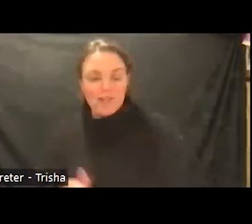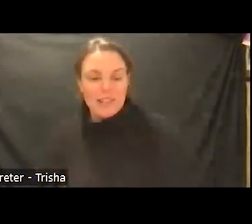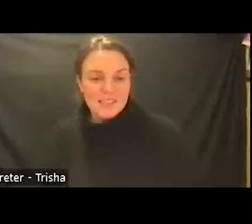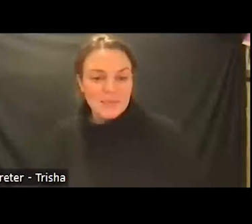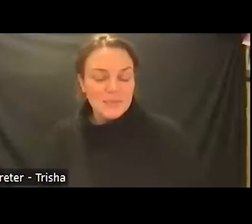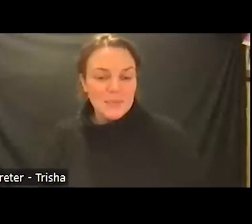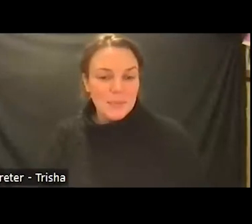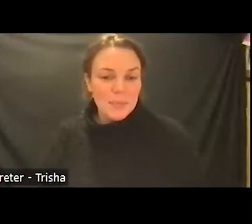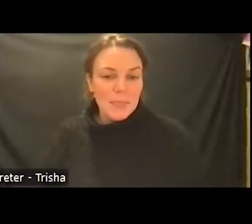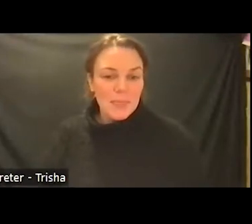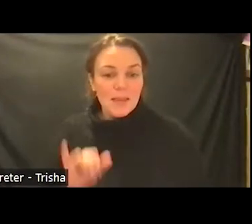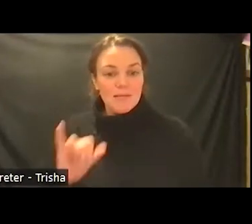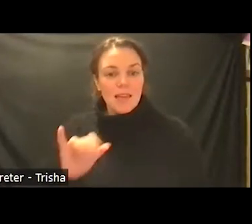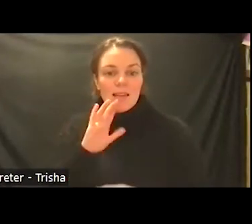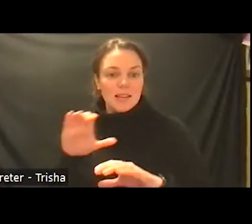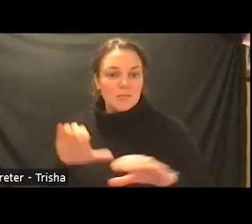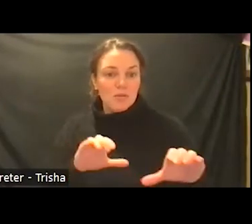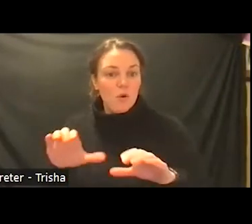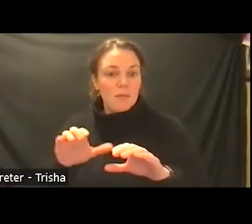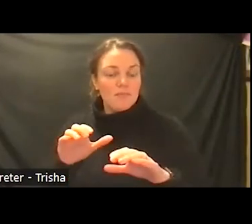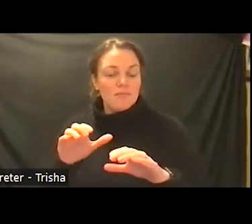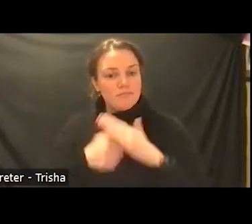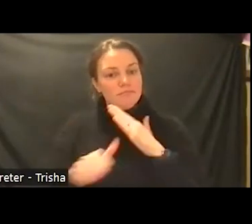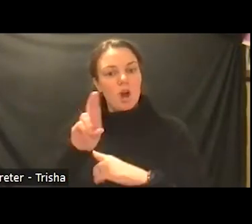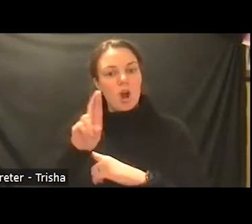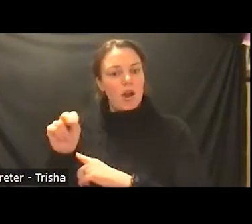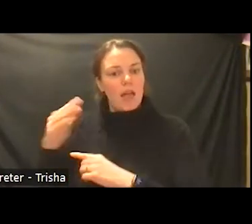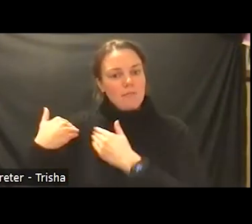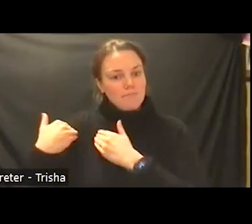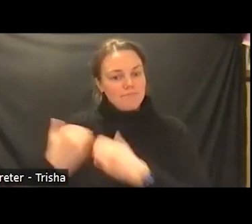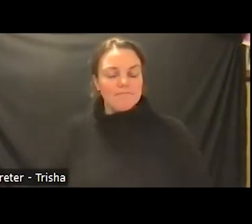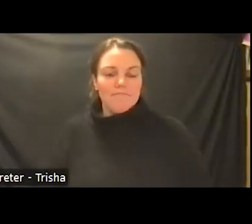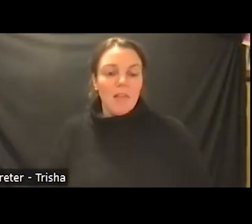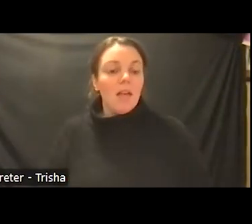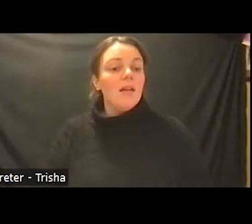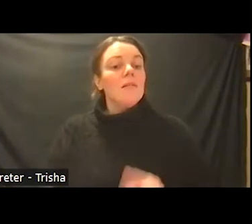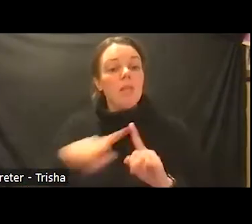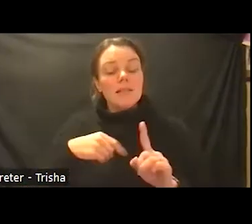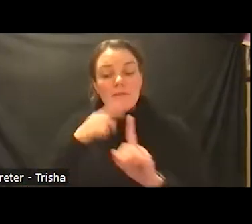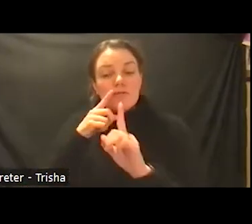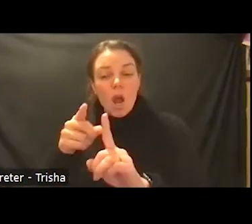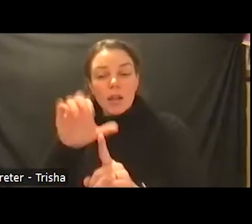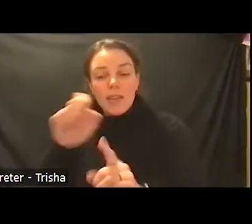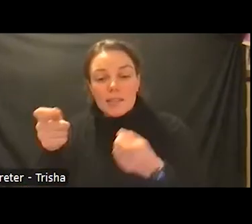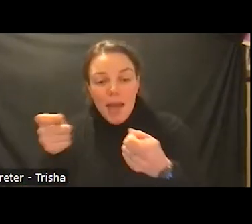performed by the rns it also includes targeted case management psychosocial rehab peer specialist